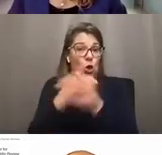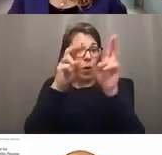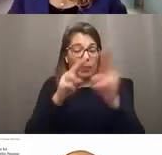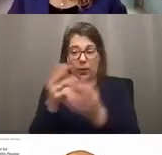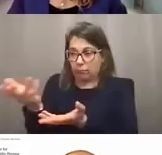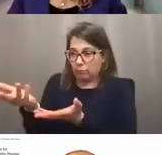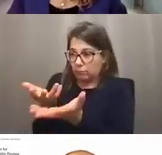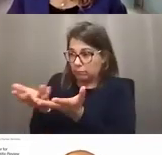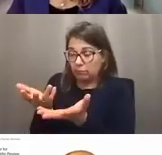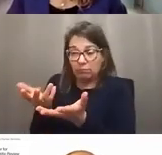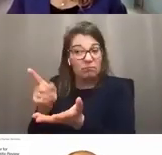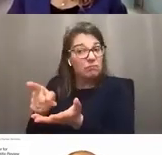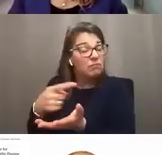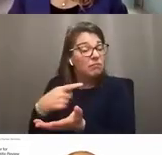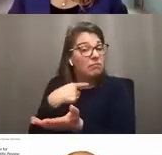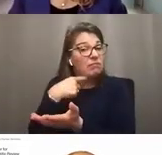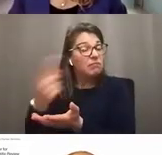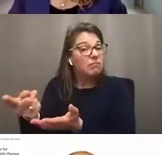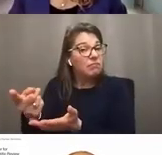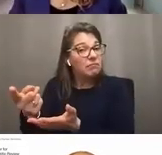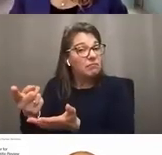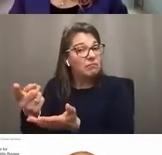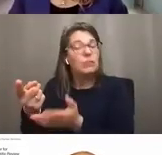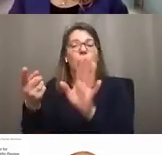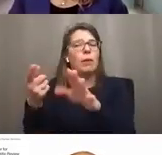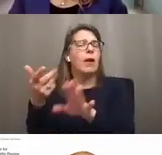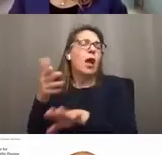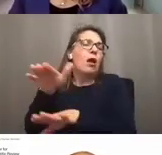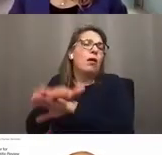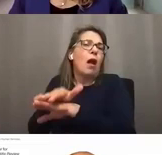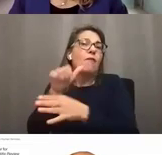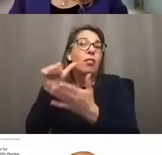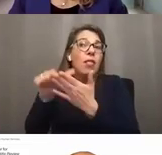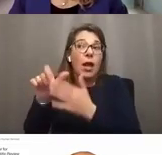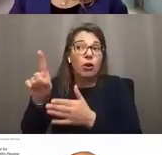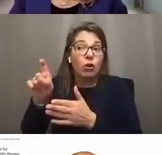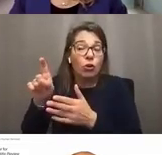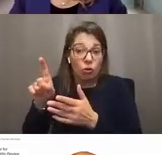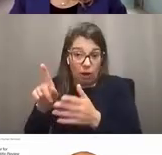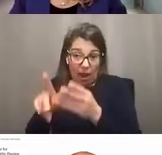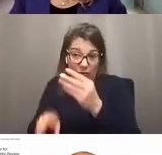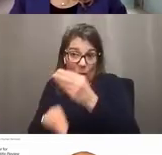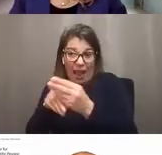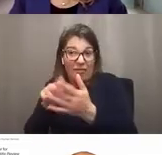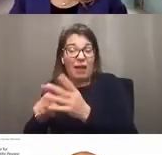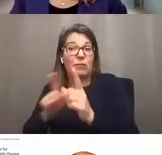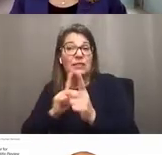should you indicate that in a cover letter, and does that have any effect on the IC assignment?